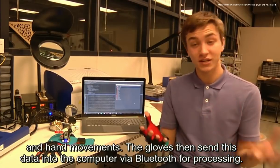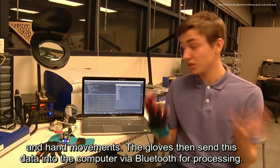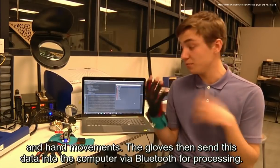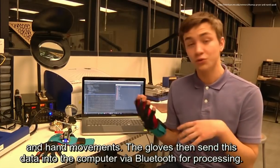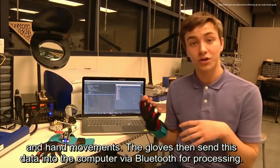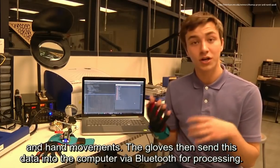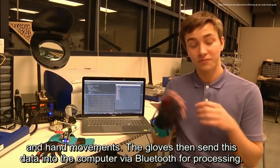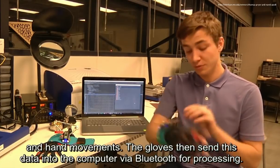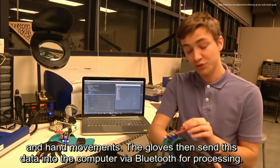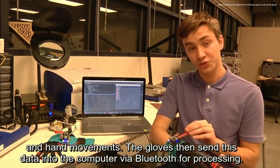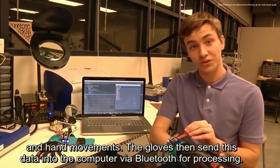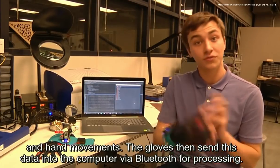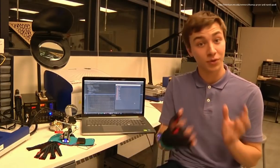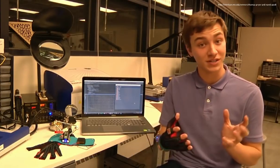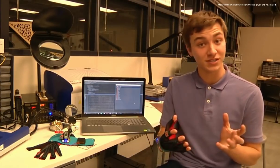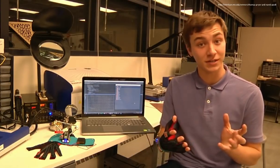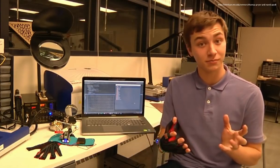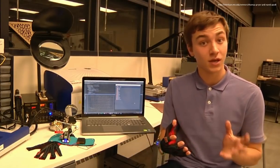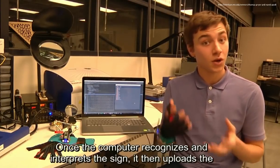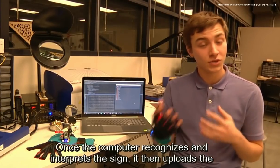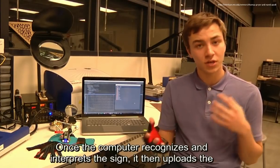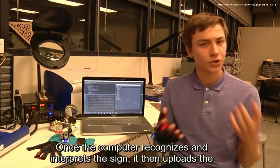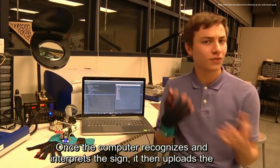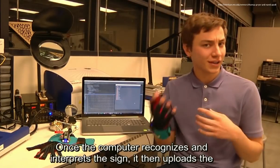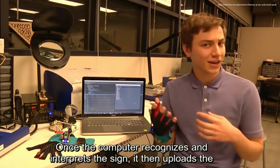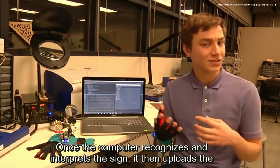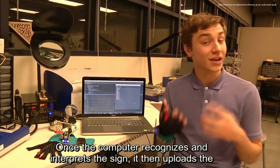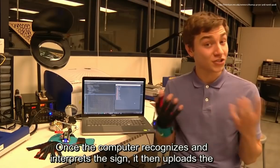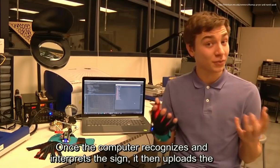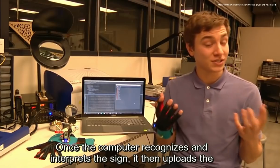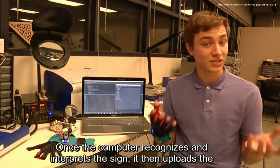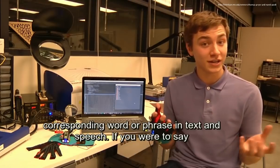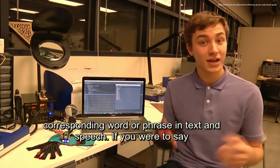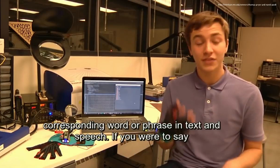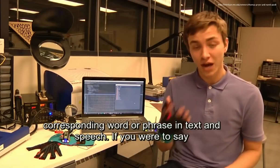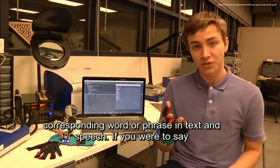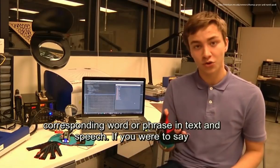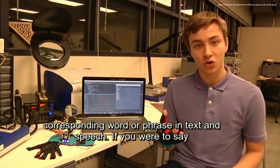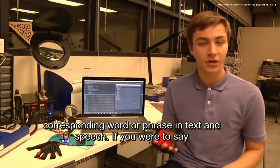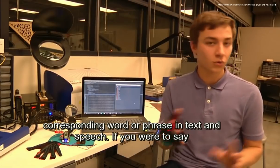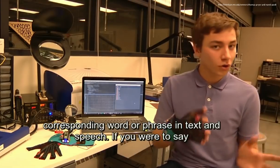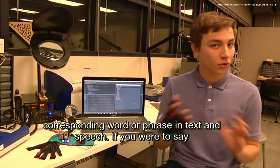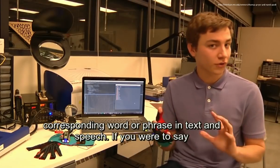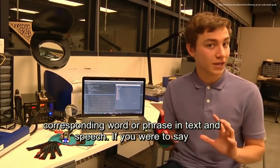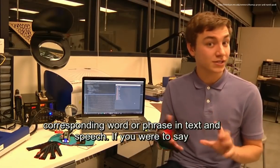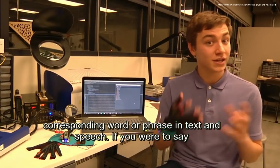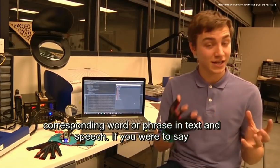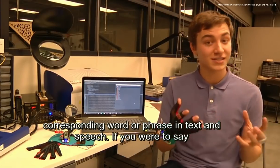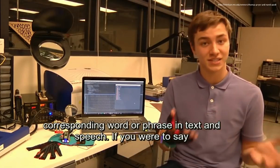into the computer via bluetooth for processing once the computer recognizes an interprets a sign it then outputs a corresponding word or phrase in text in